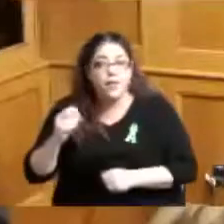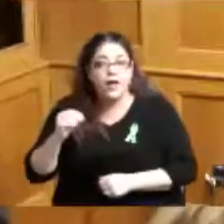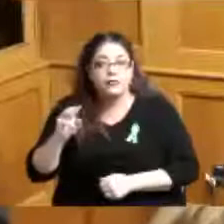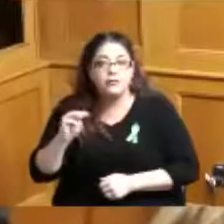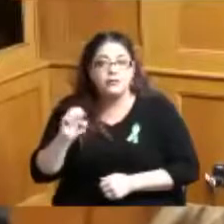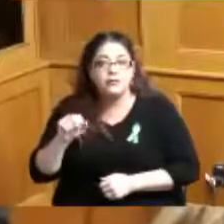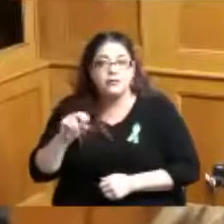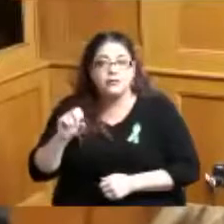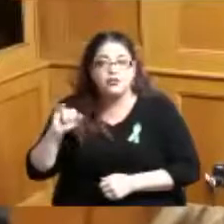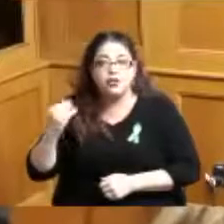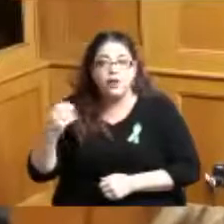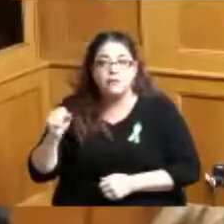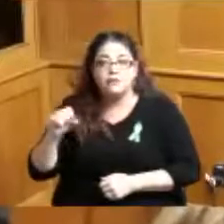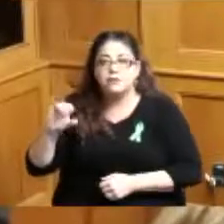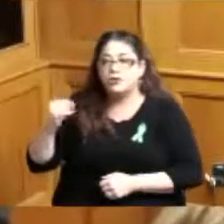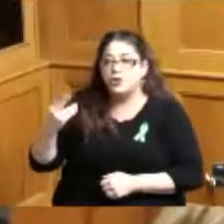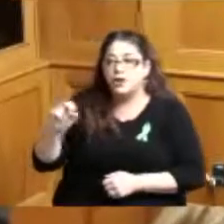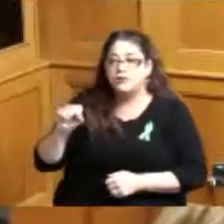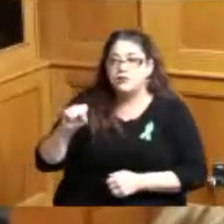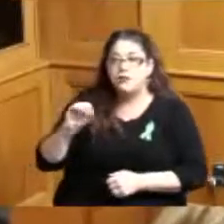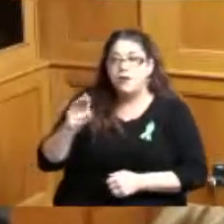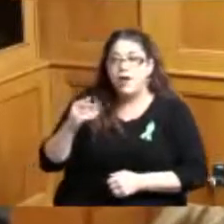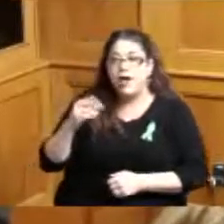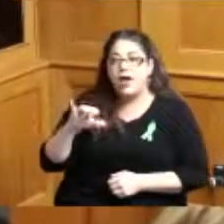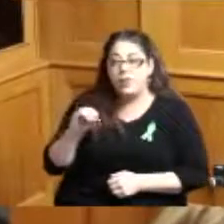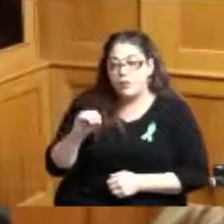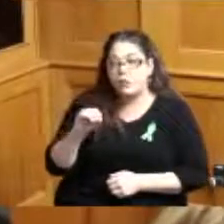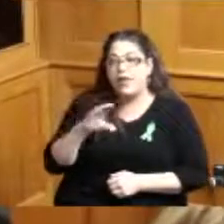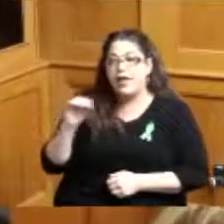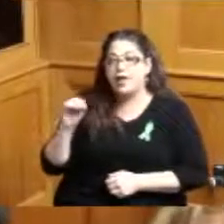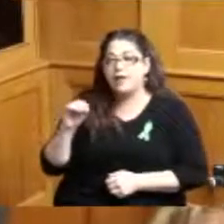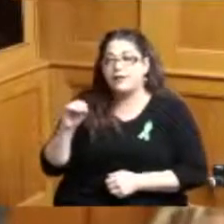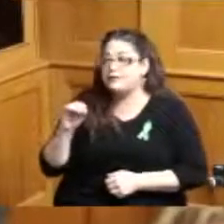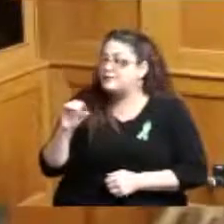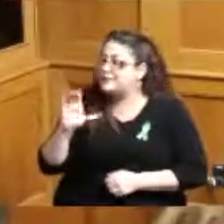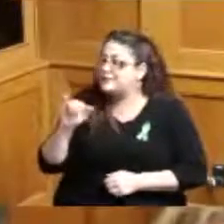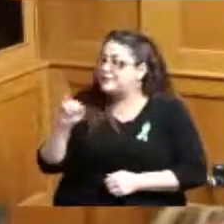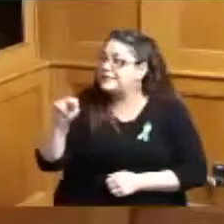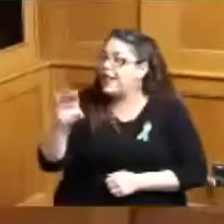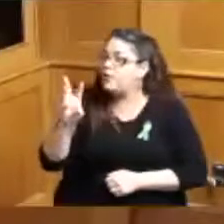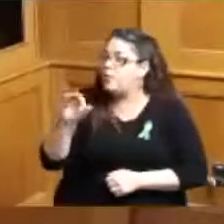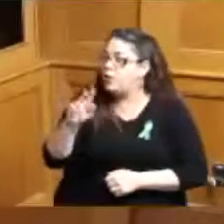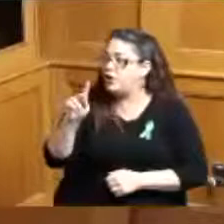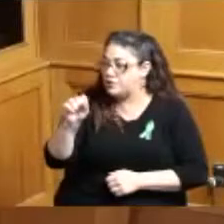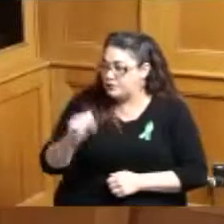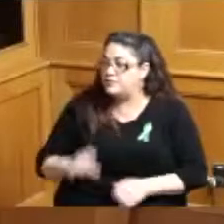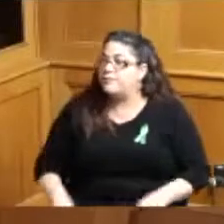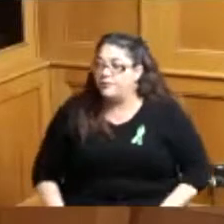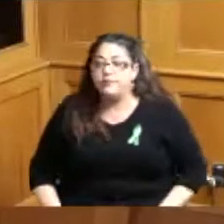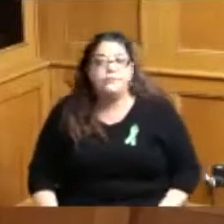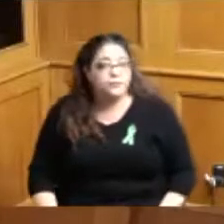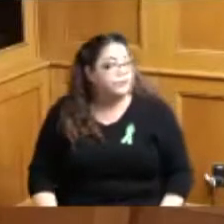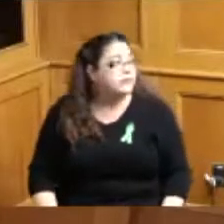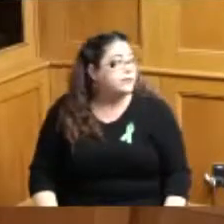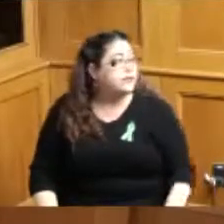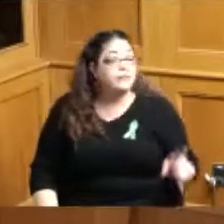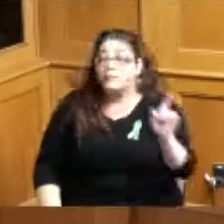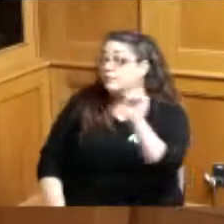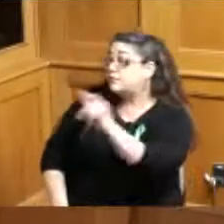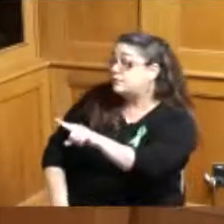jobs Ohio as well as Cincinnati works thank you so have you submitted anything as it relates to